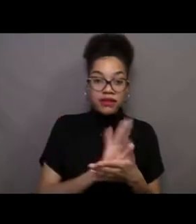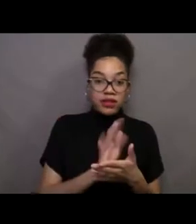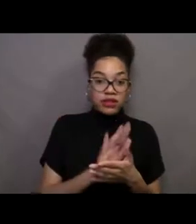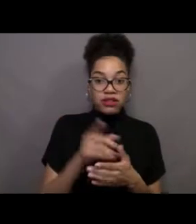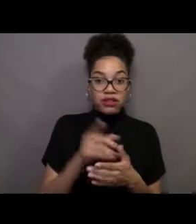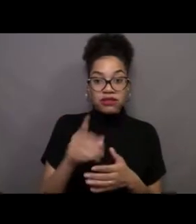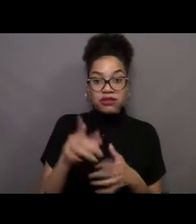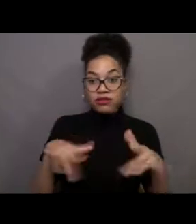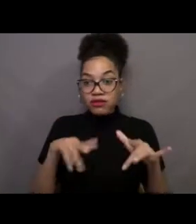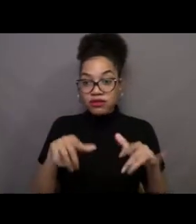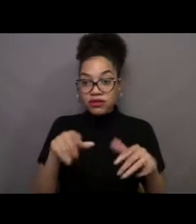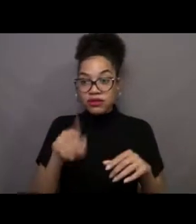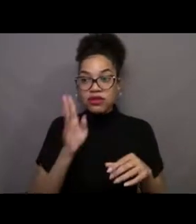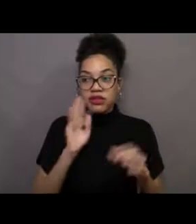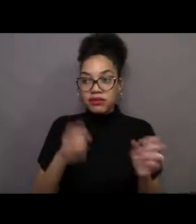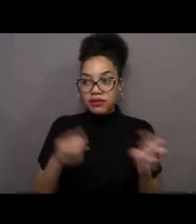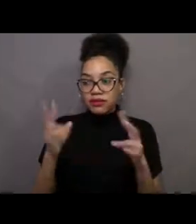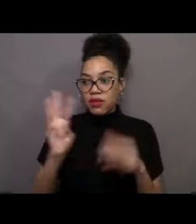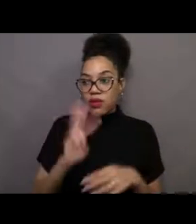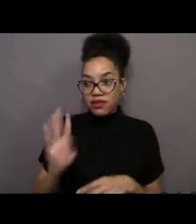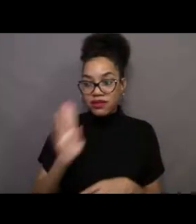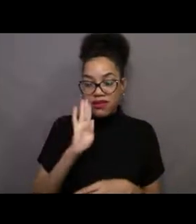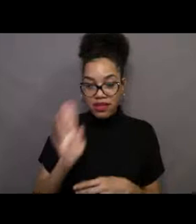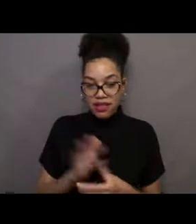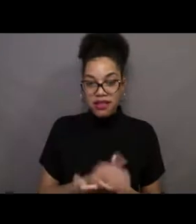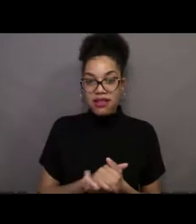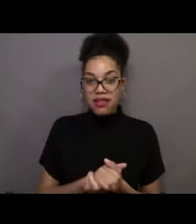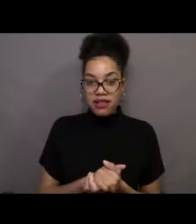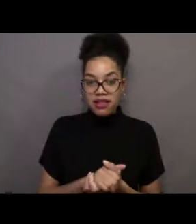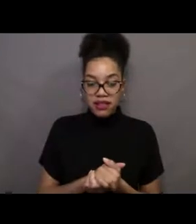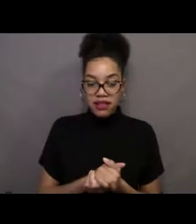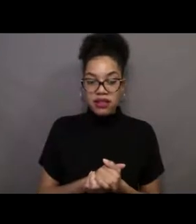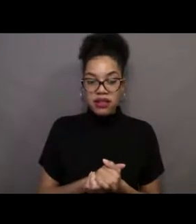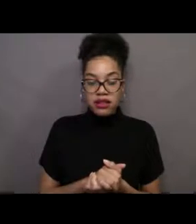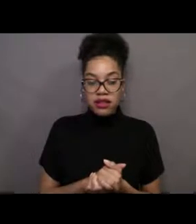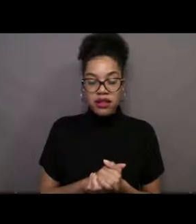So that will be up on our NOAA Live! website. So many of you had questions about dolphins